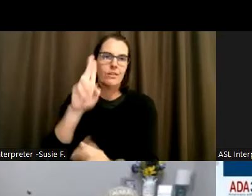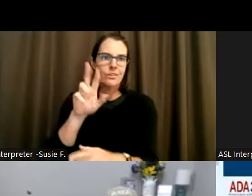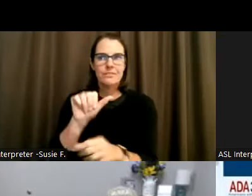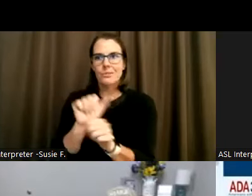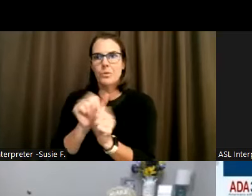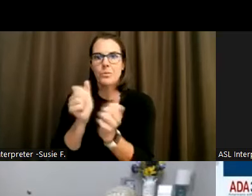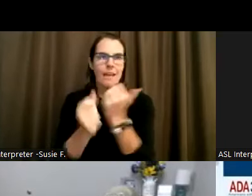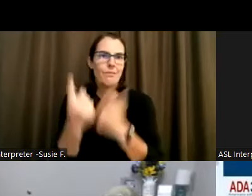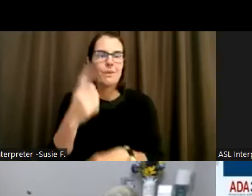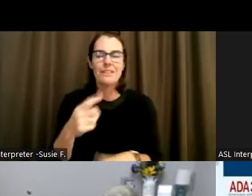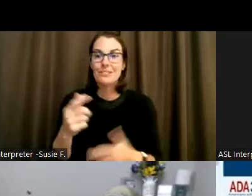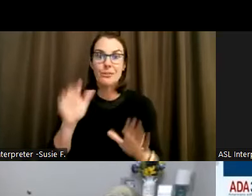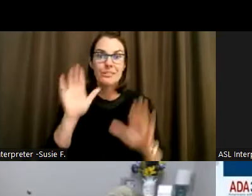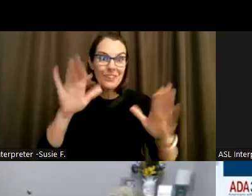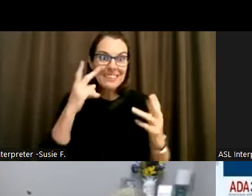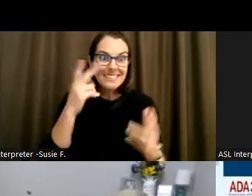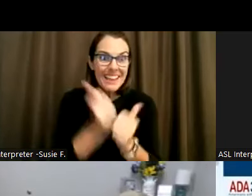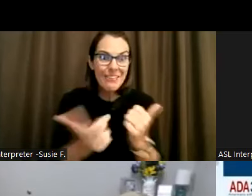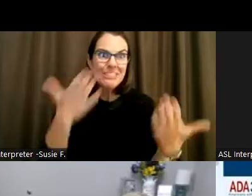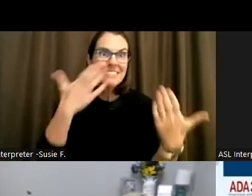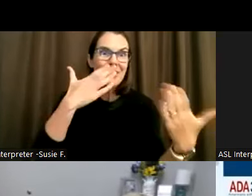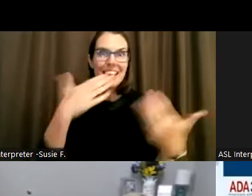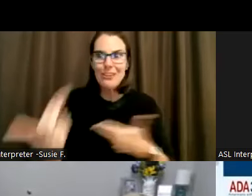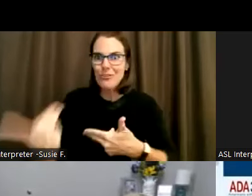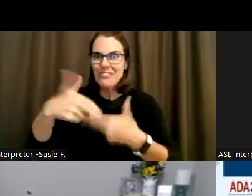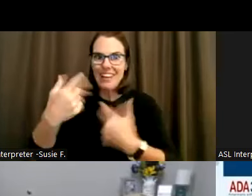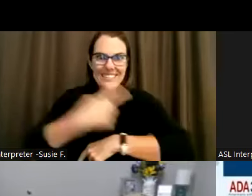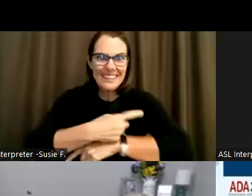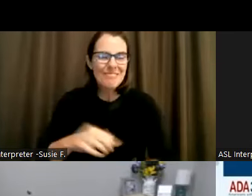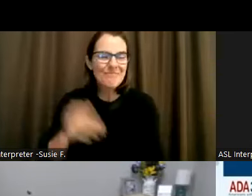So it's great to see everyone and thank you for inviting me today.